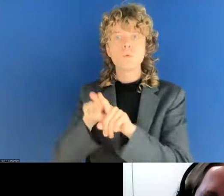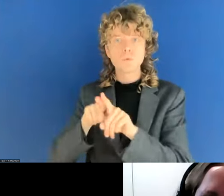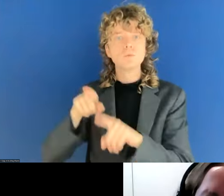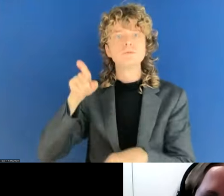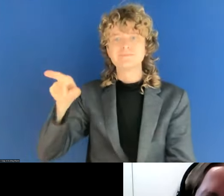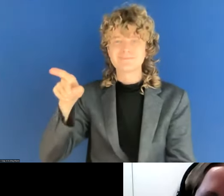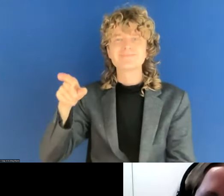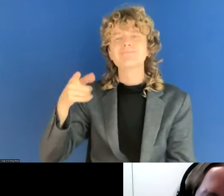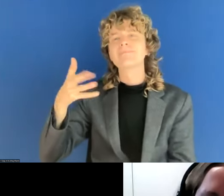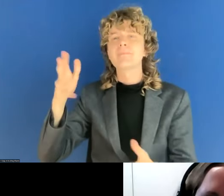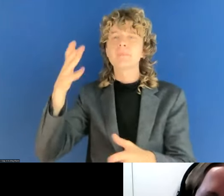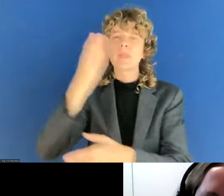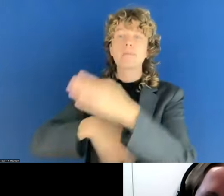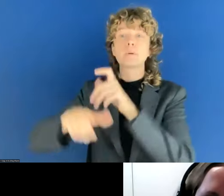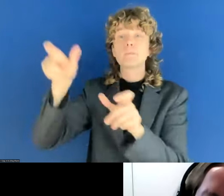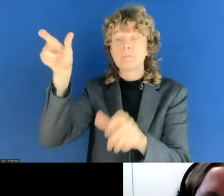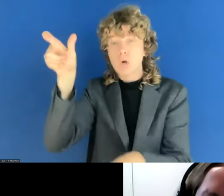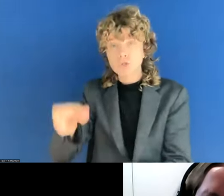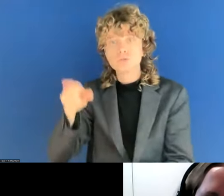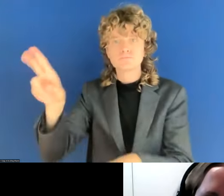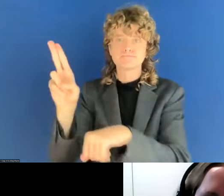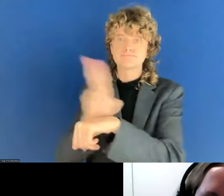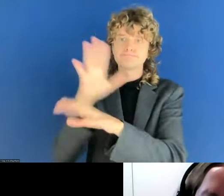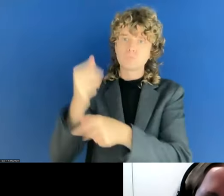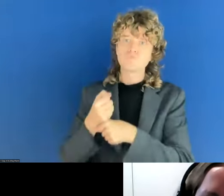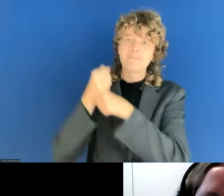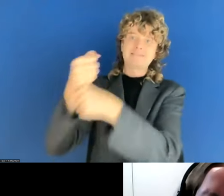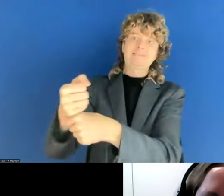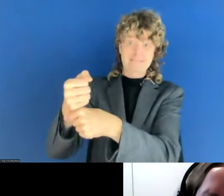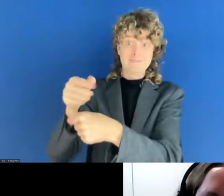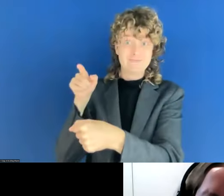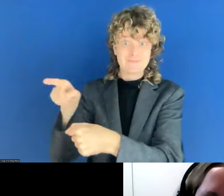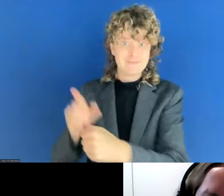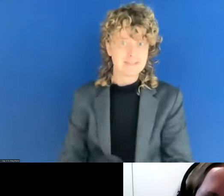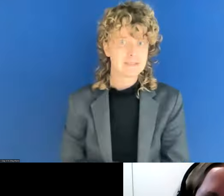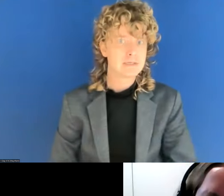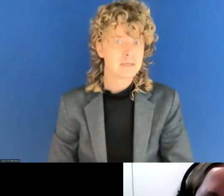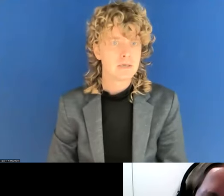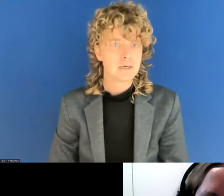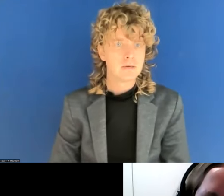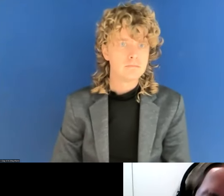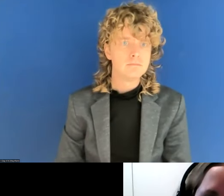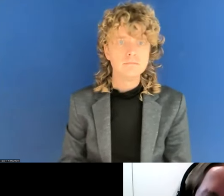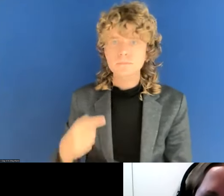perceive the compliant statuses when when you are approaching it from the end user